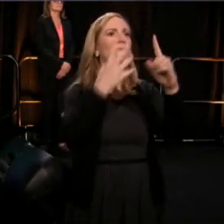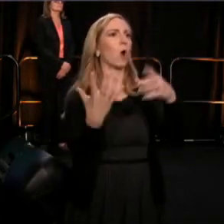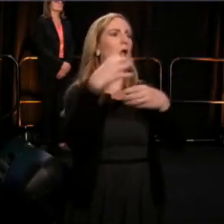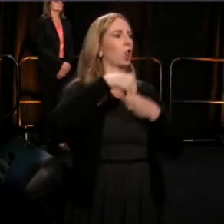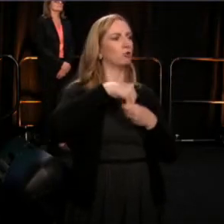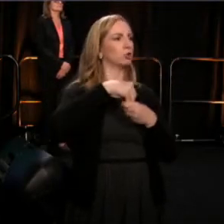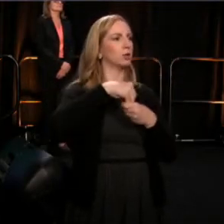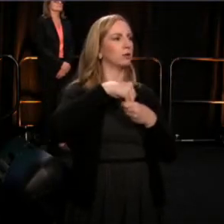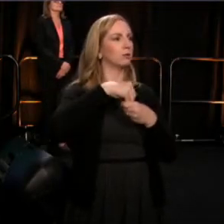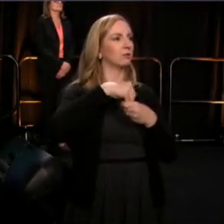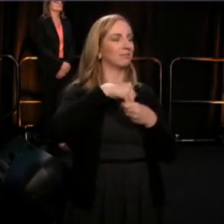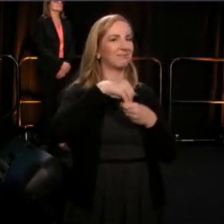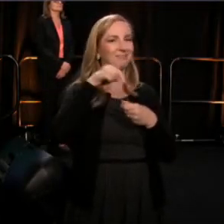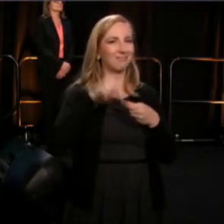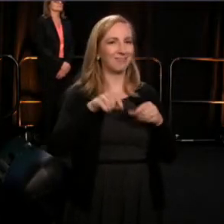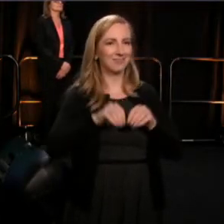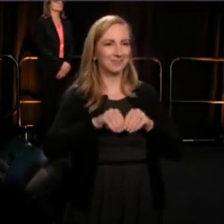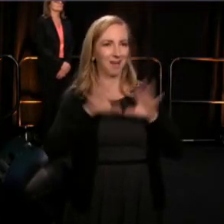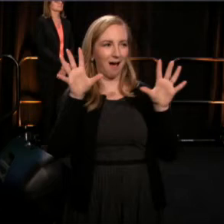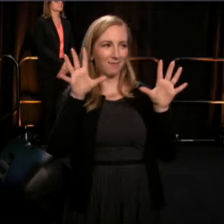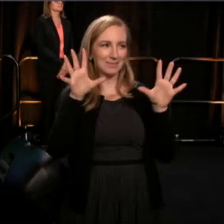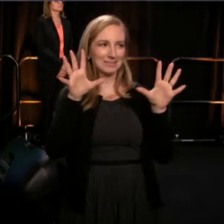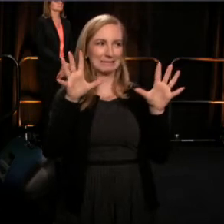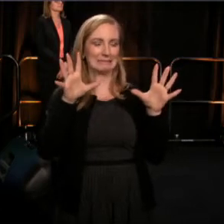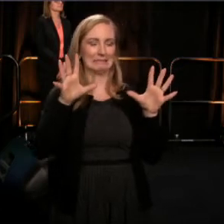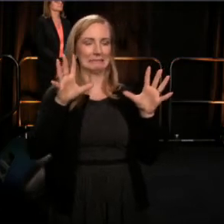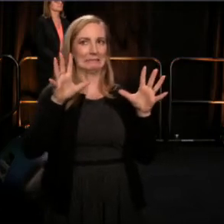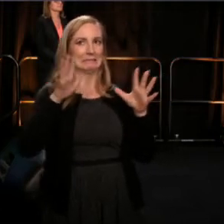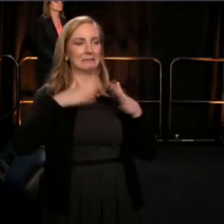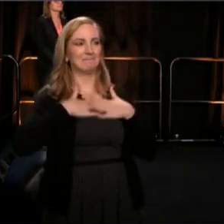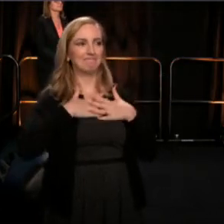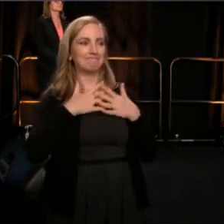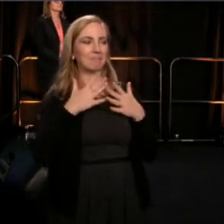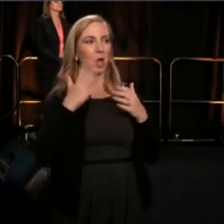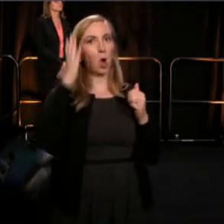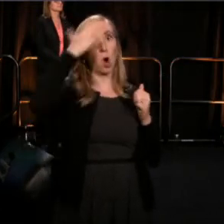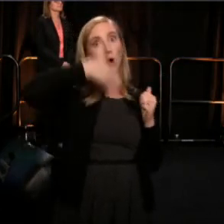this is obviously a glaring taste of oversight.